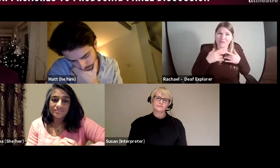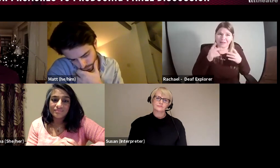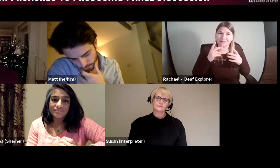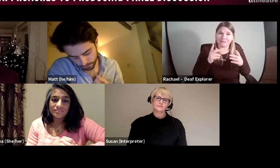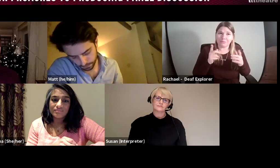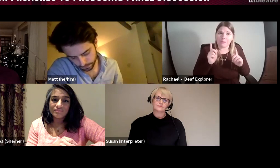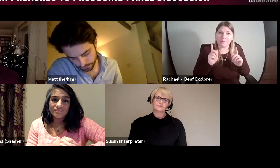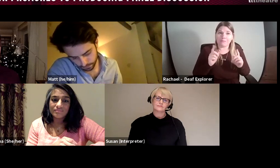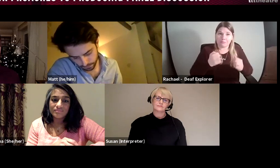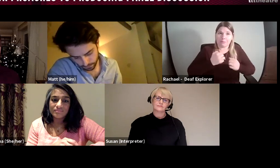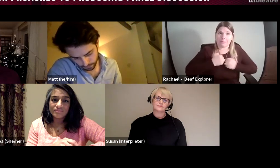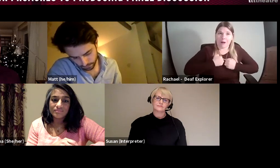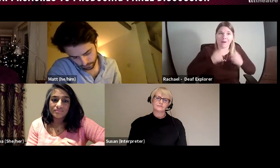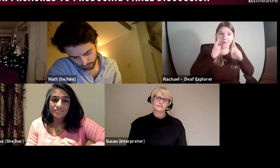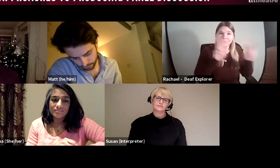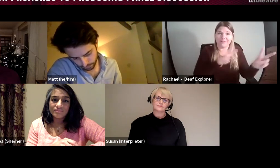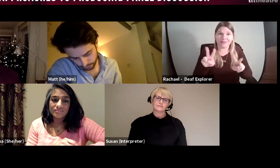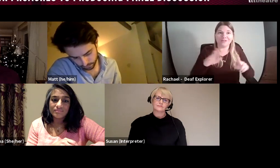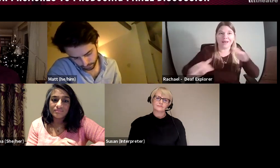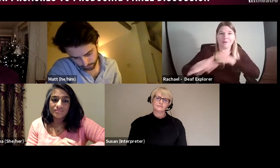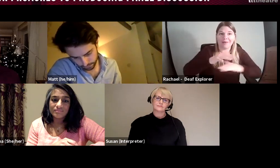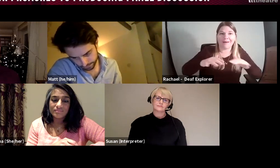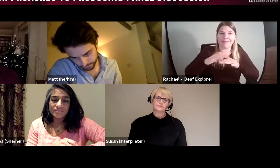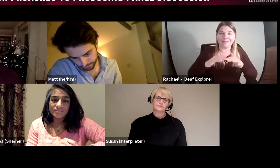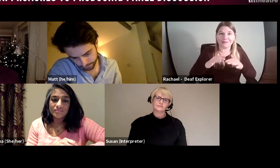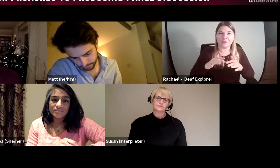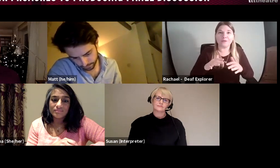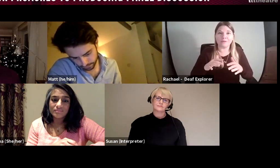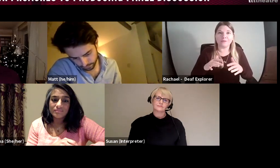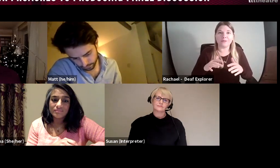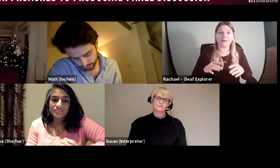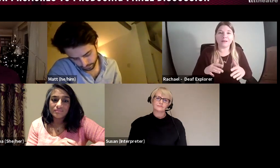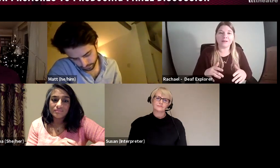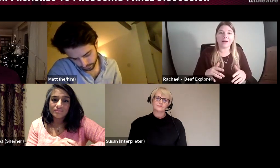network and that team behind you, and I think this is my personal observation I suppose I should